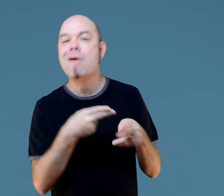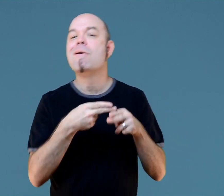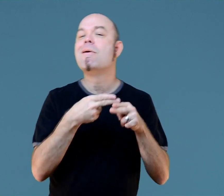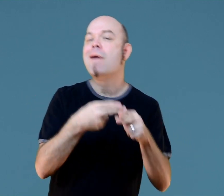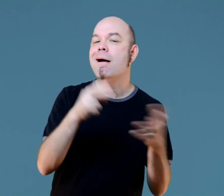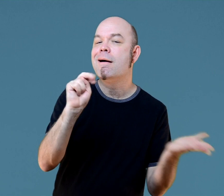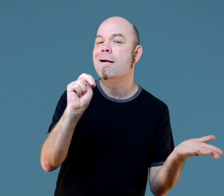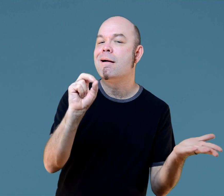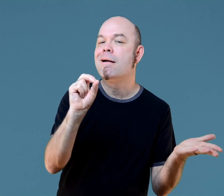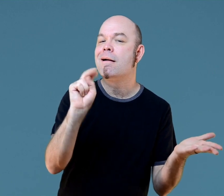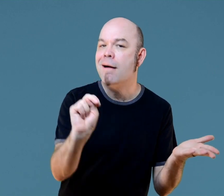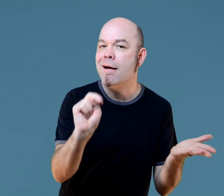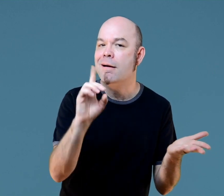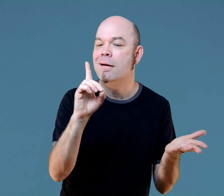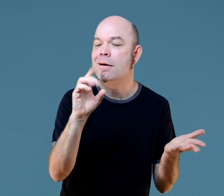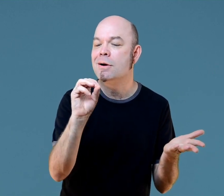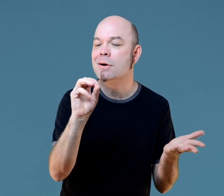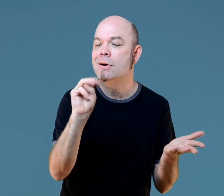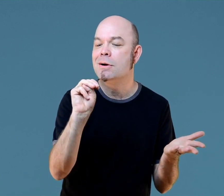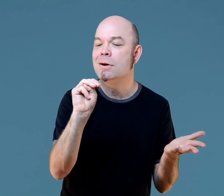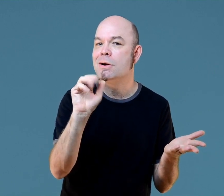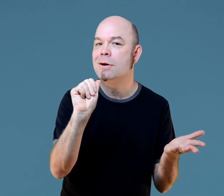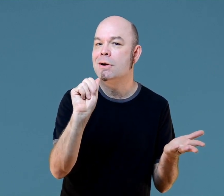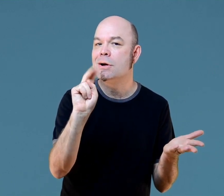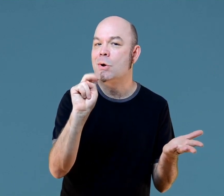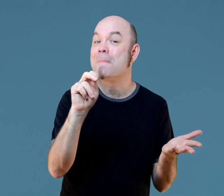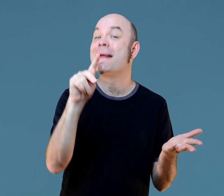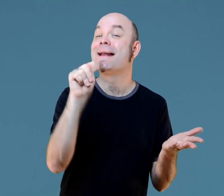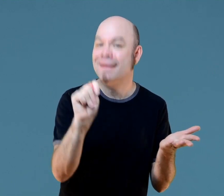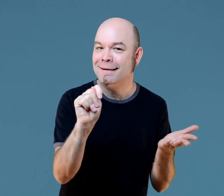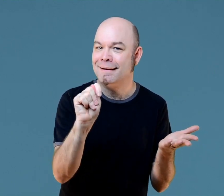It's called the non-dominant hand.